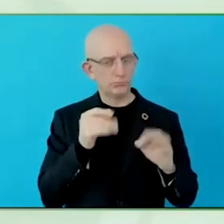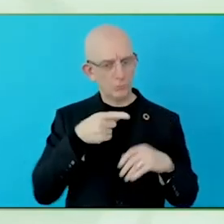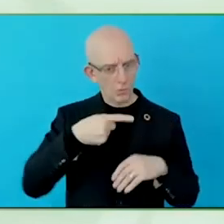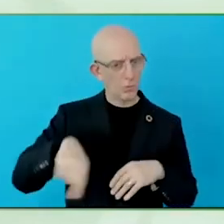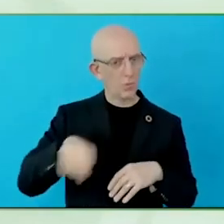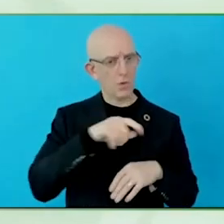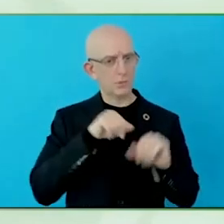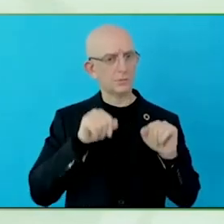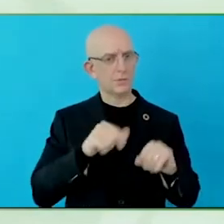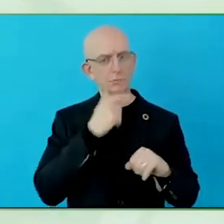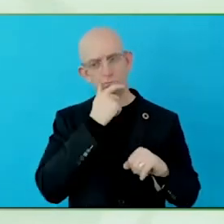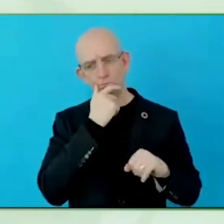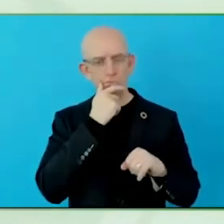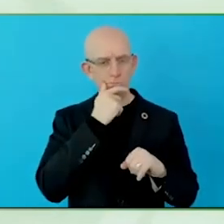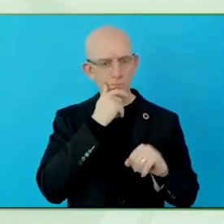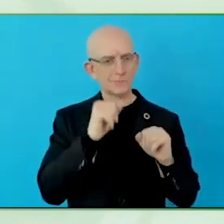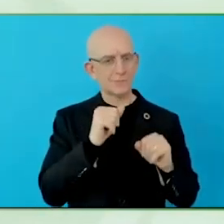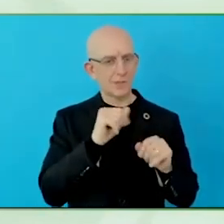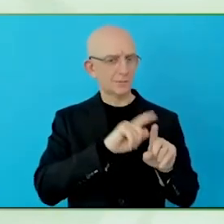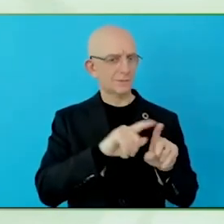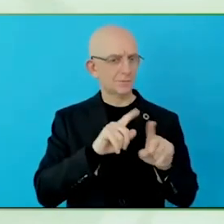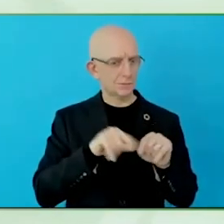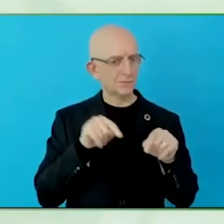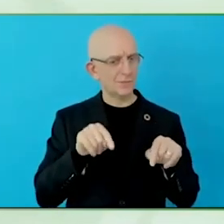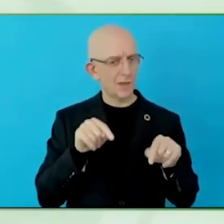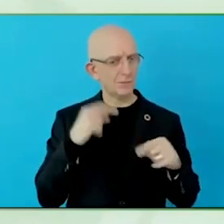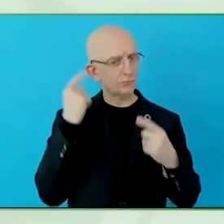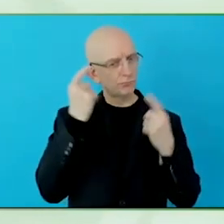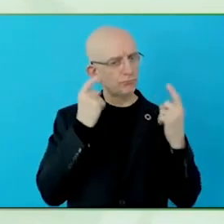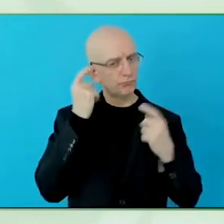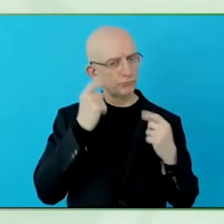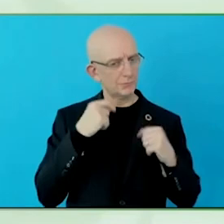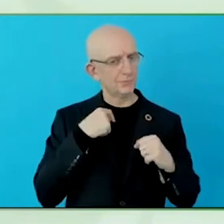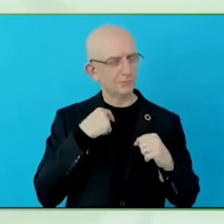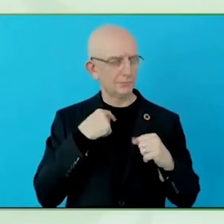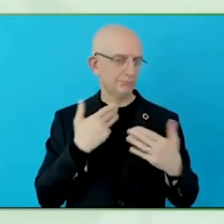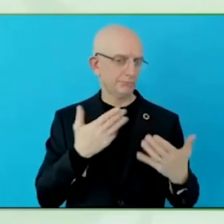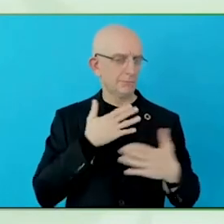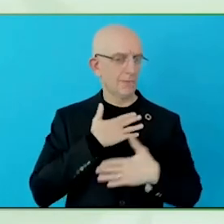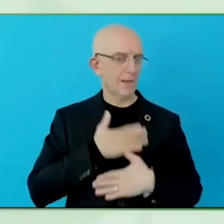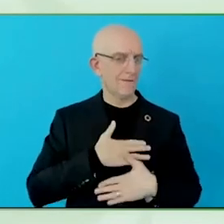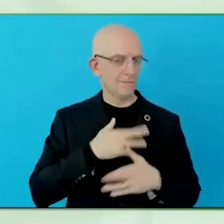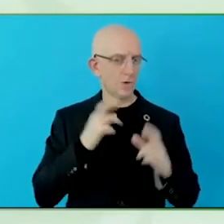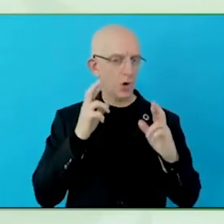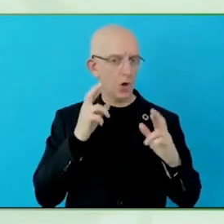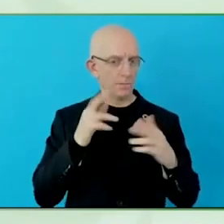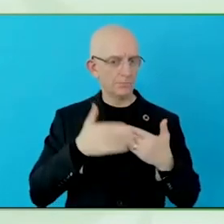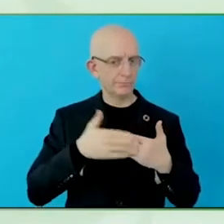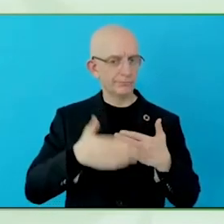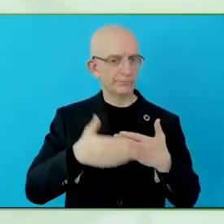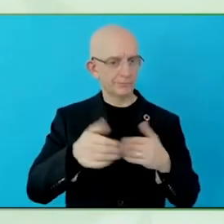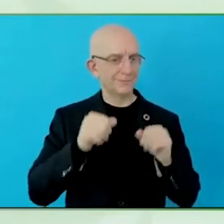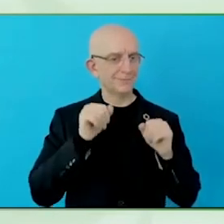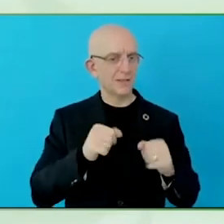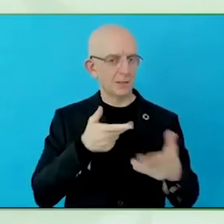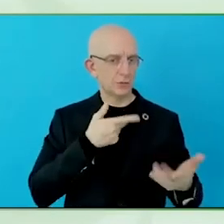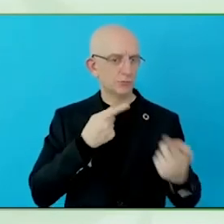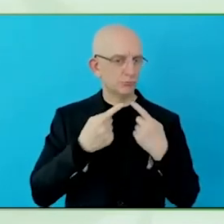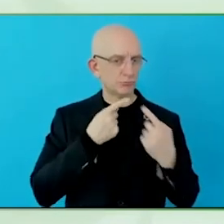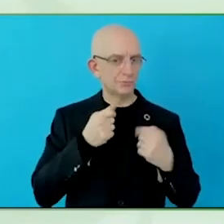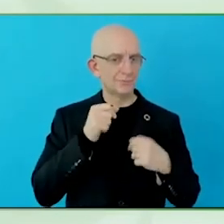coming years, when do we finally provide equal access to financial